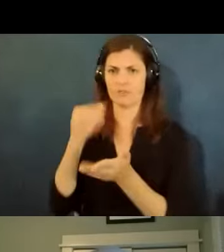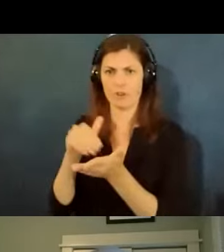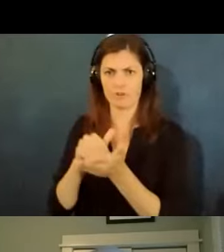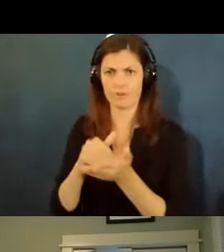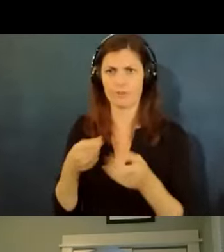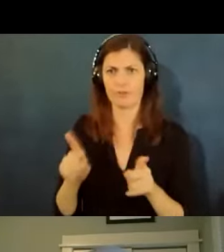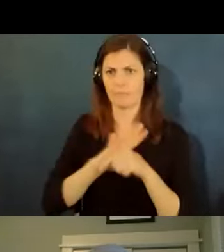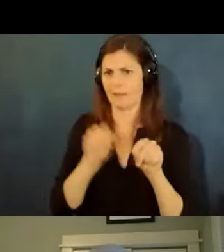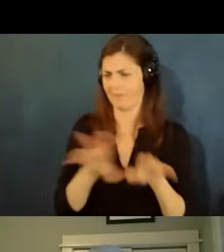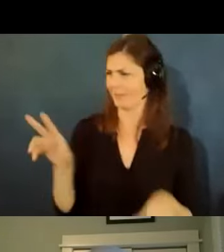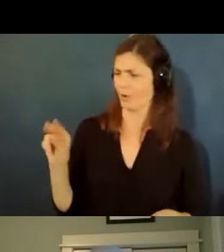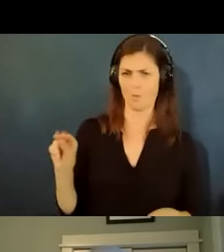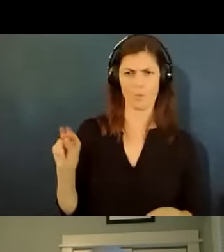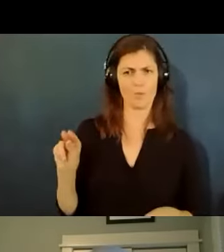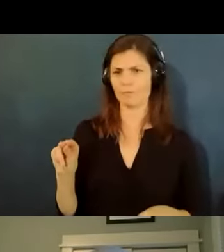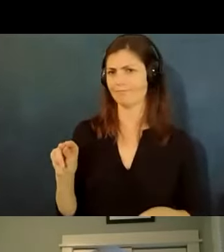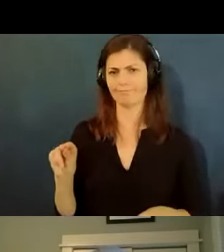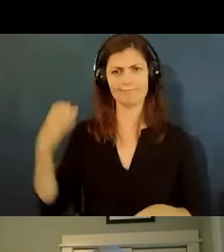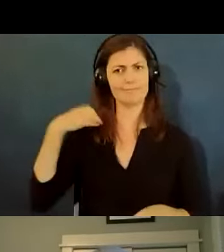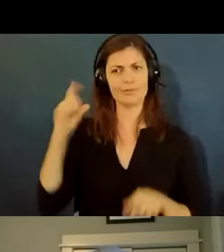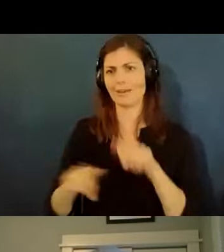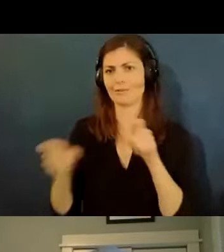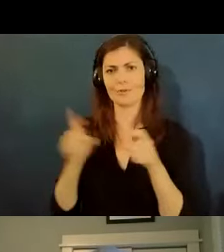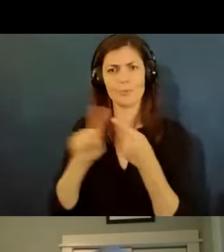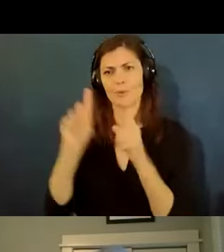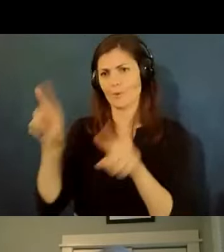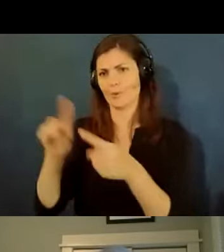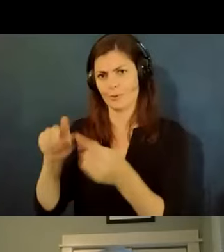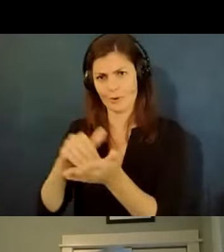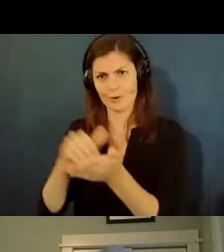nothing allows them to do that so for example if you have a right under the